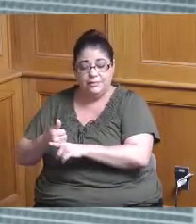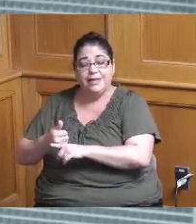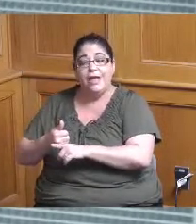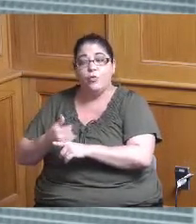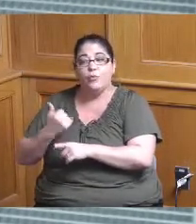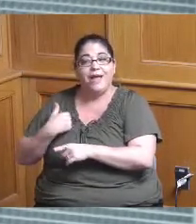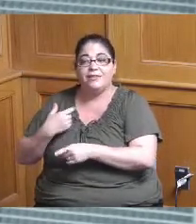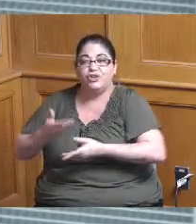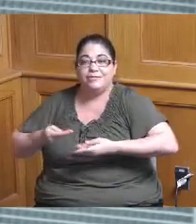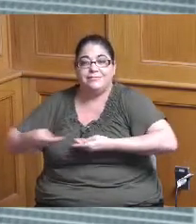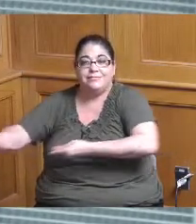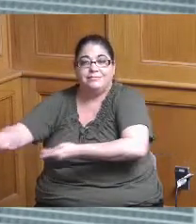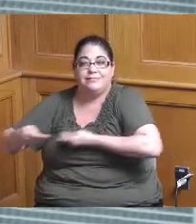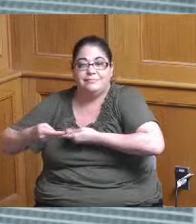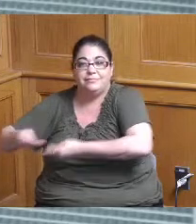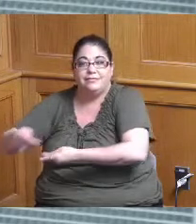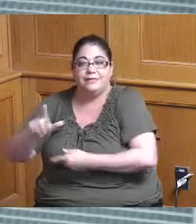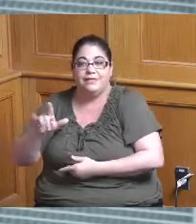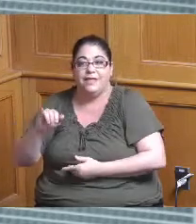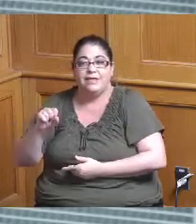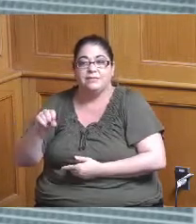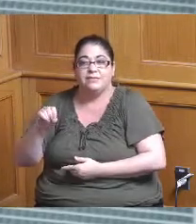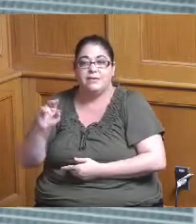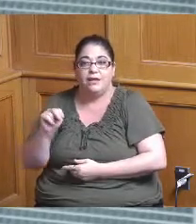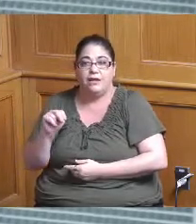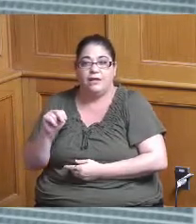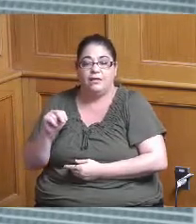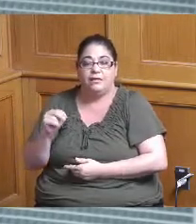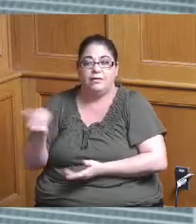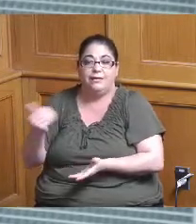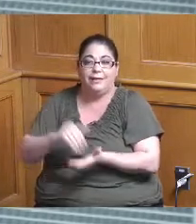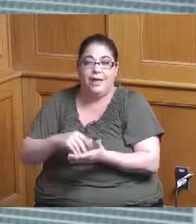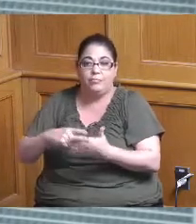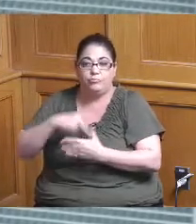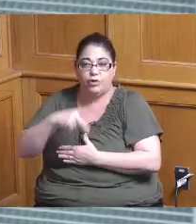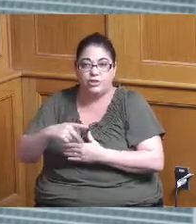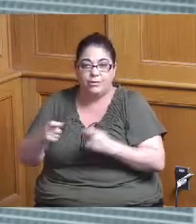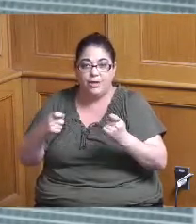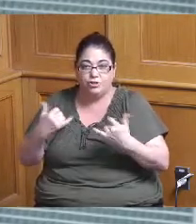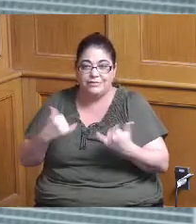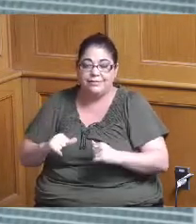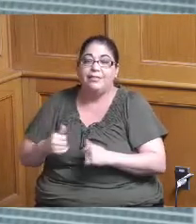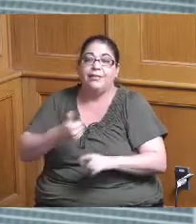so I wouldn't say you know again the project manager is still ultimately responsible for